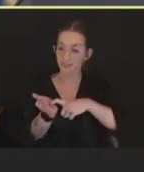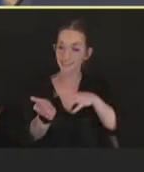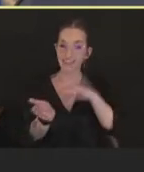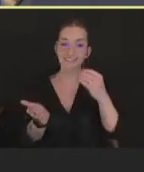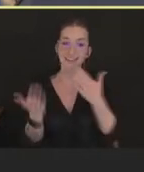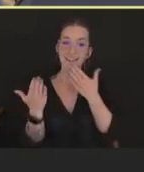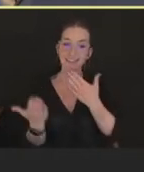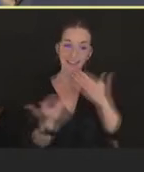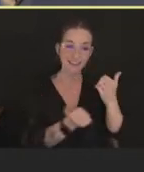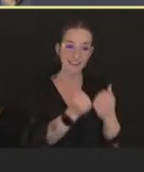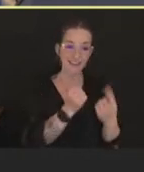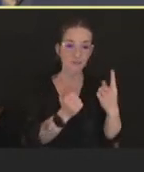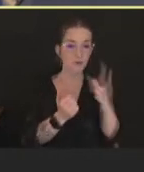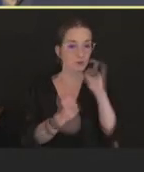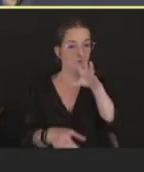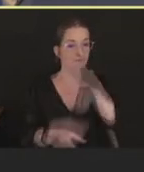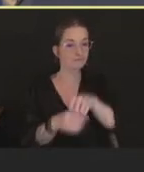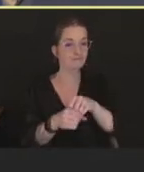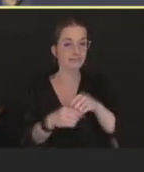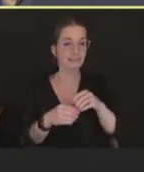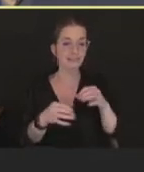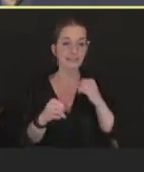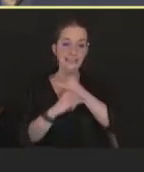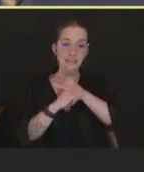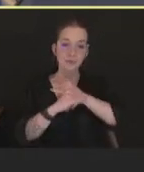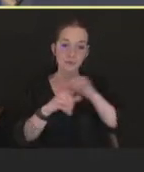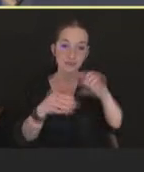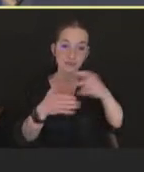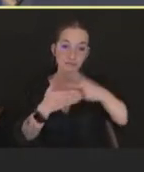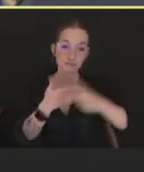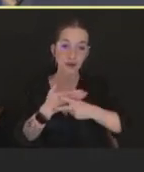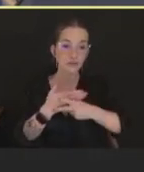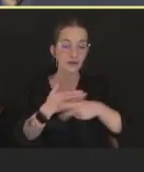at the immunization program level in cities, states, and our territories,